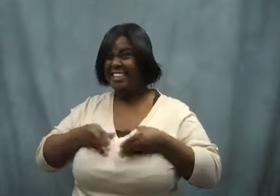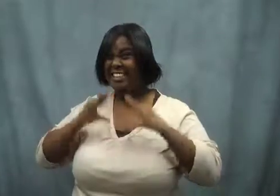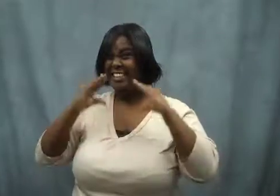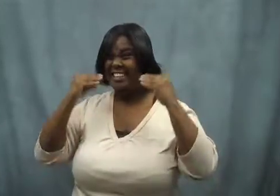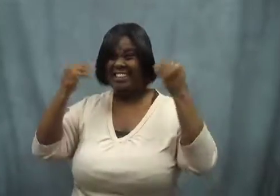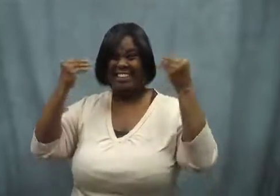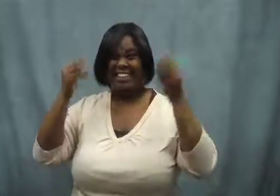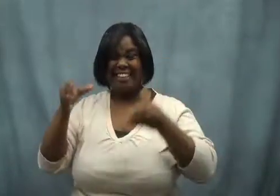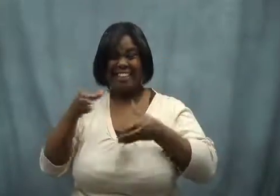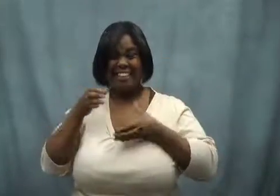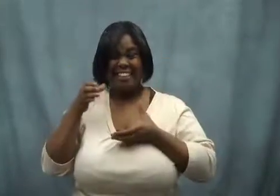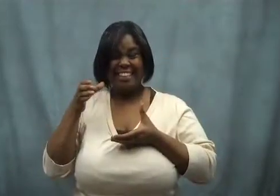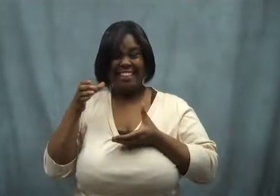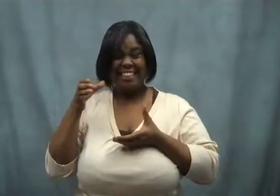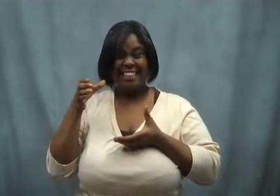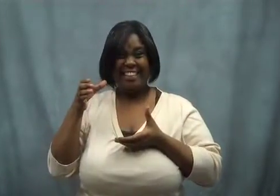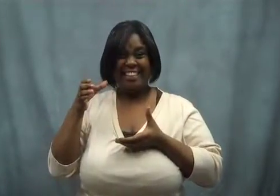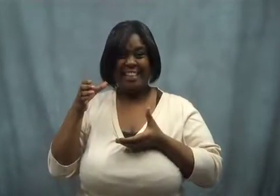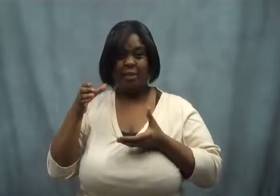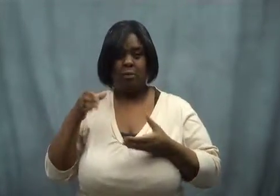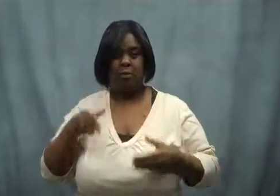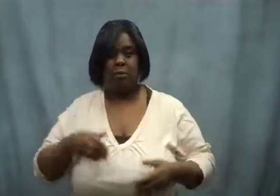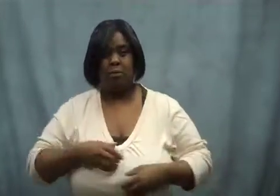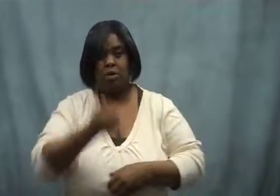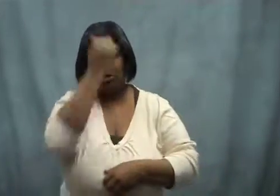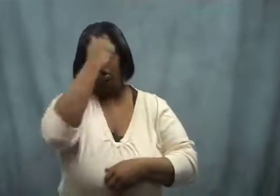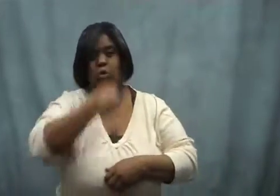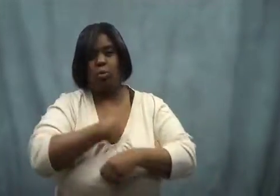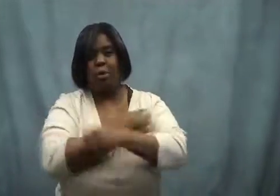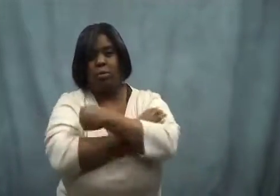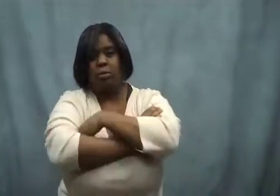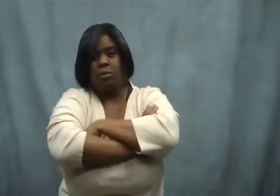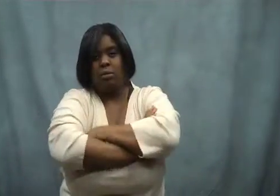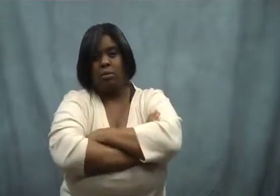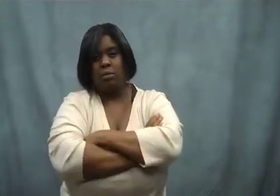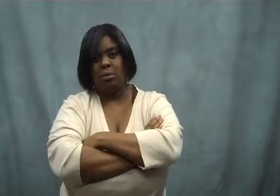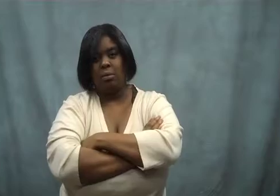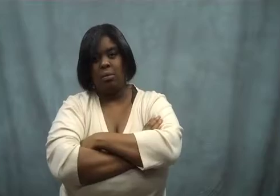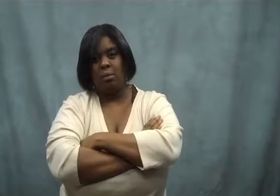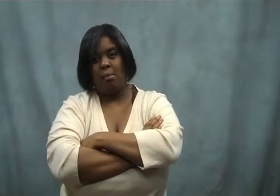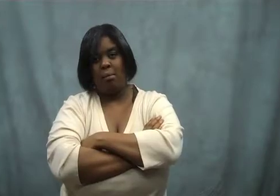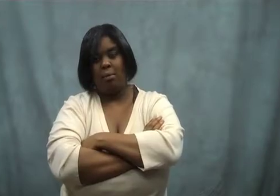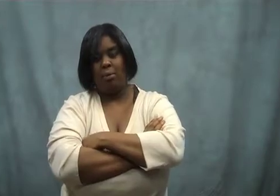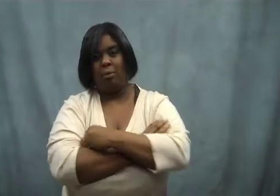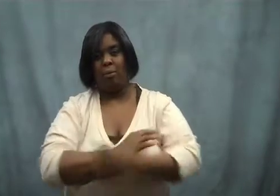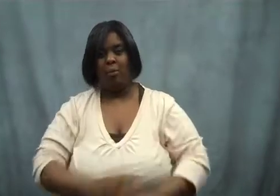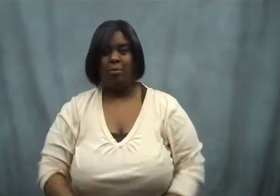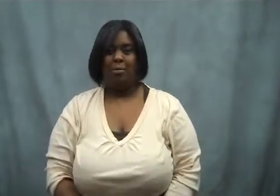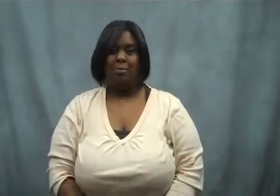I smiled as I took the chocolate bunny. I was such an idiot!